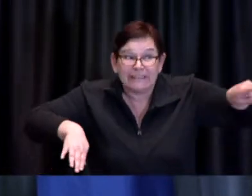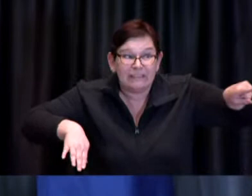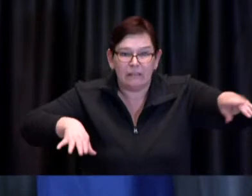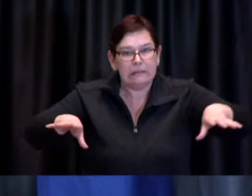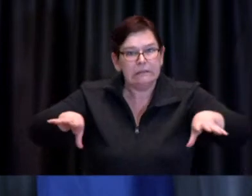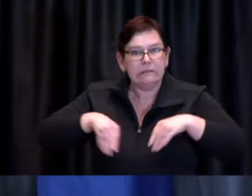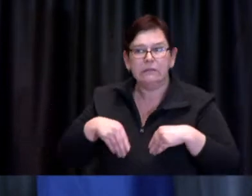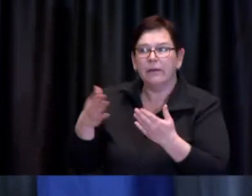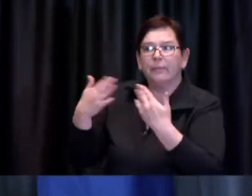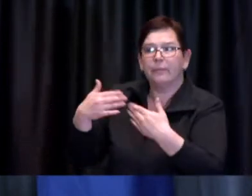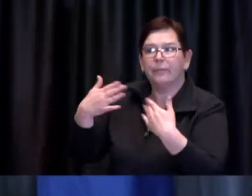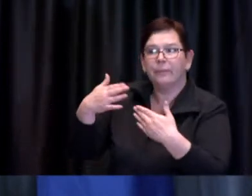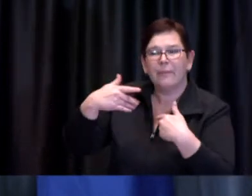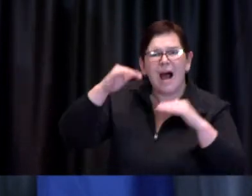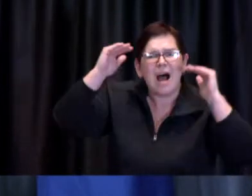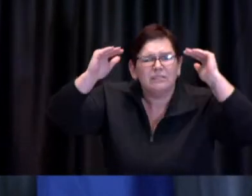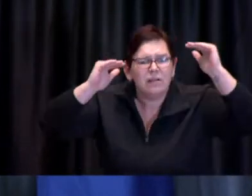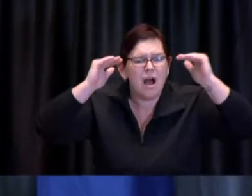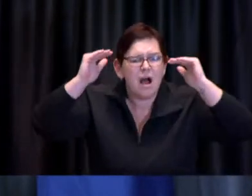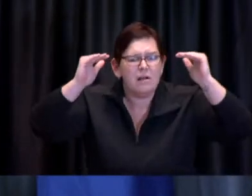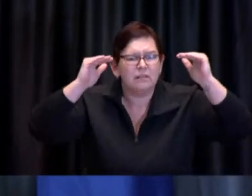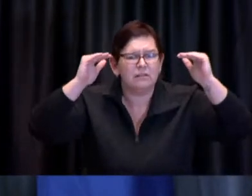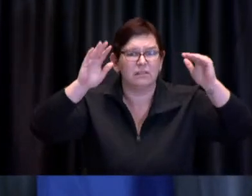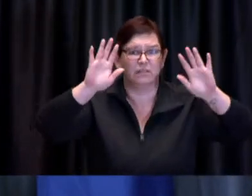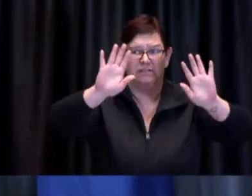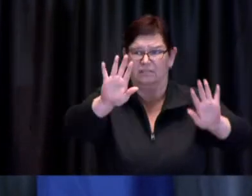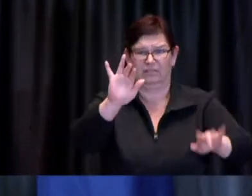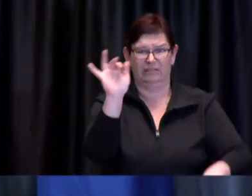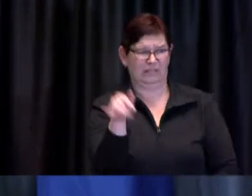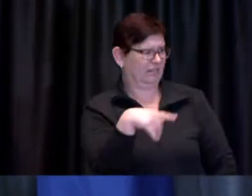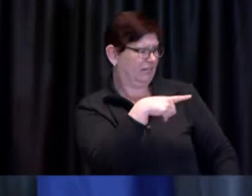you know you're living through one of the worst periods of the pandemic.